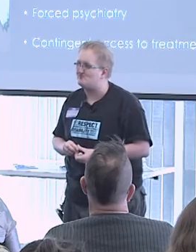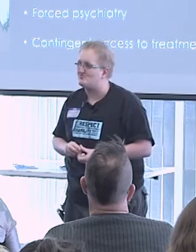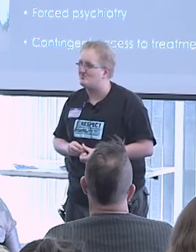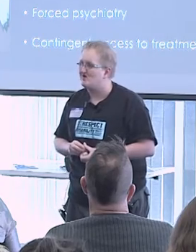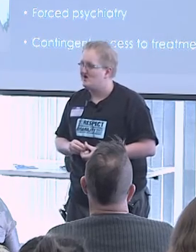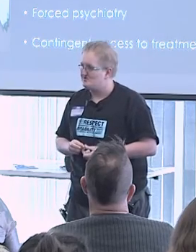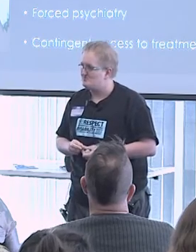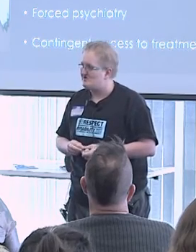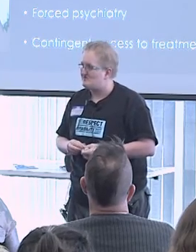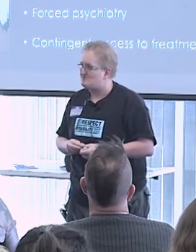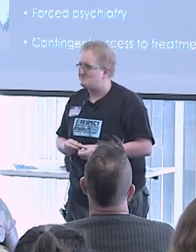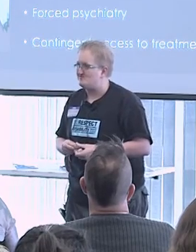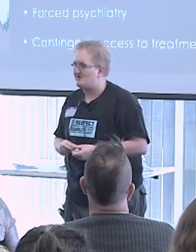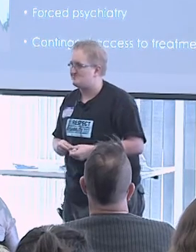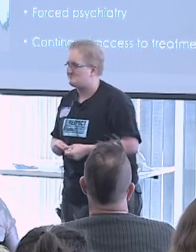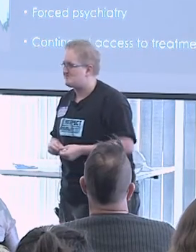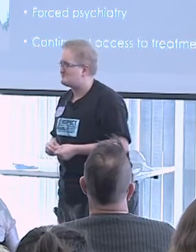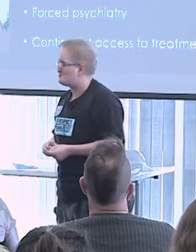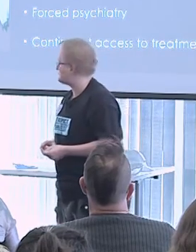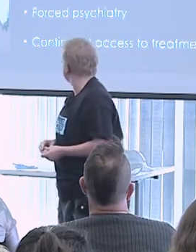to make them seem less disabled.